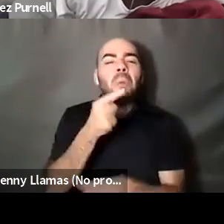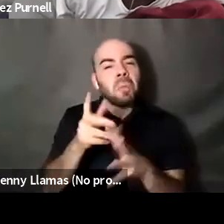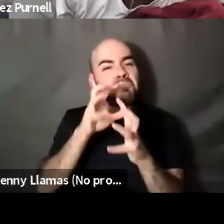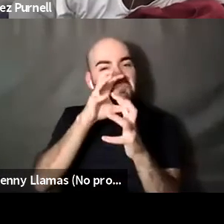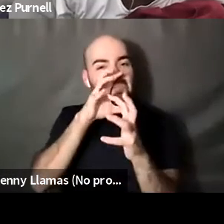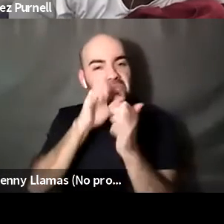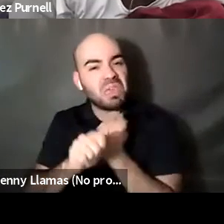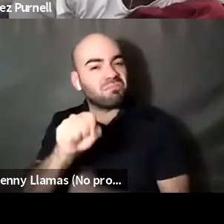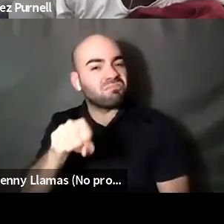Kenyon Farrow (he/him/his): You know,